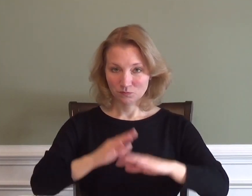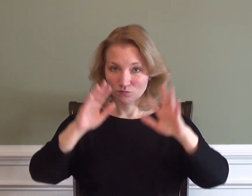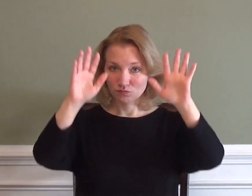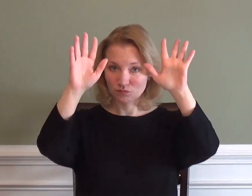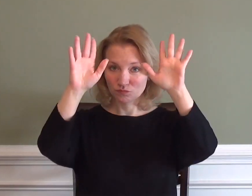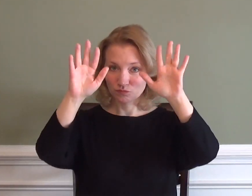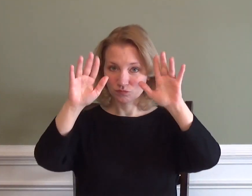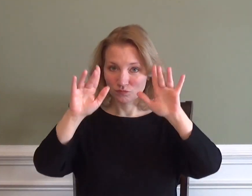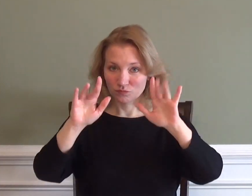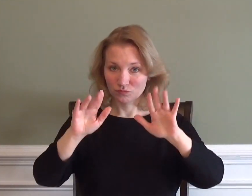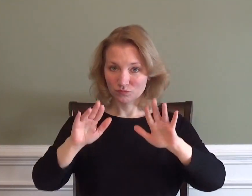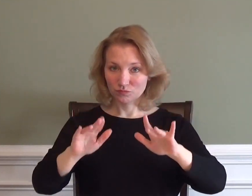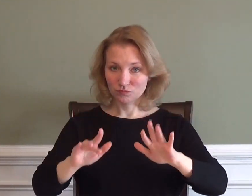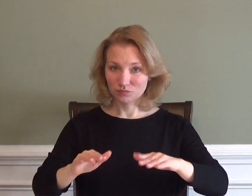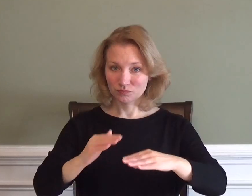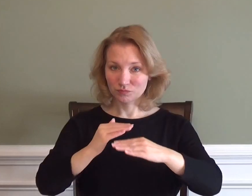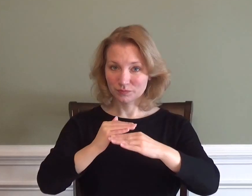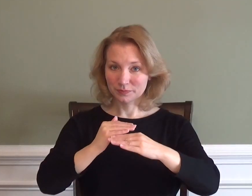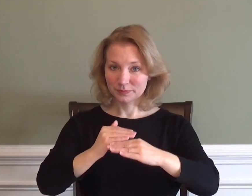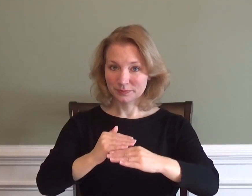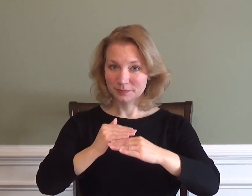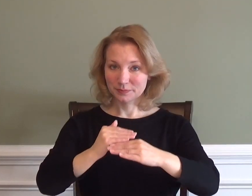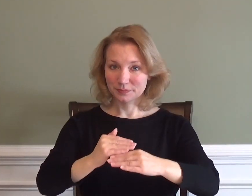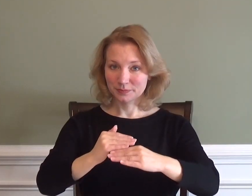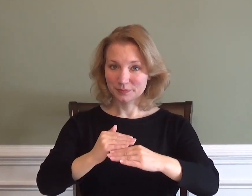SNOWBOARD